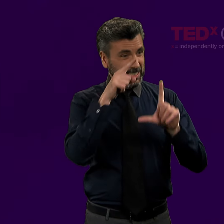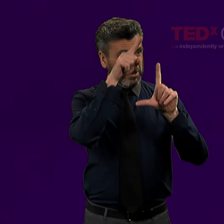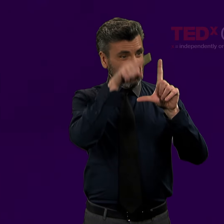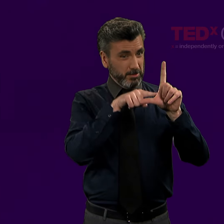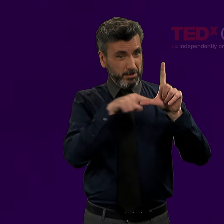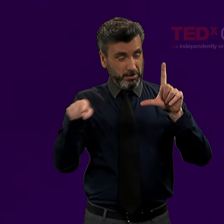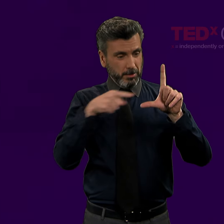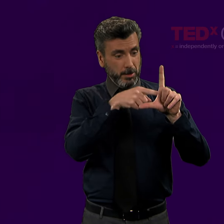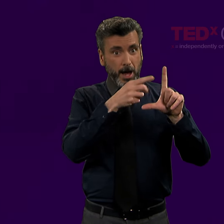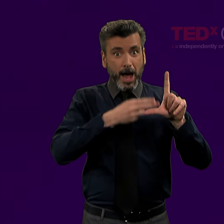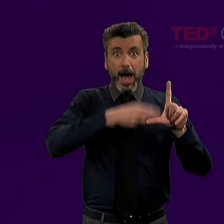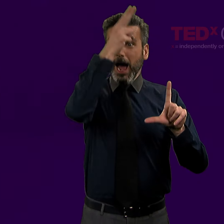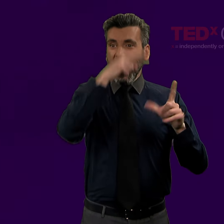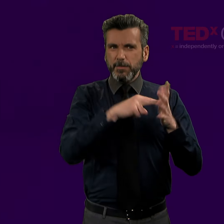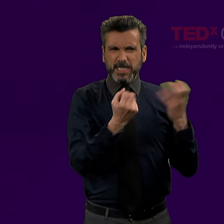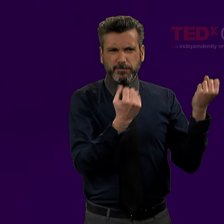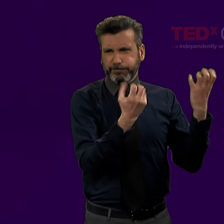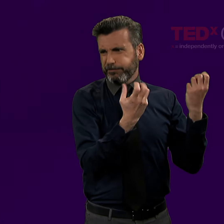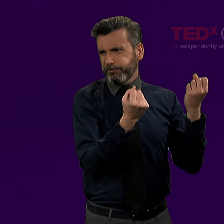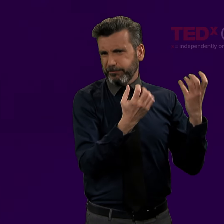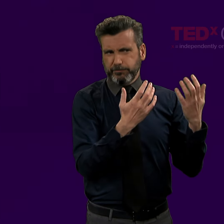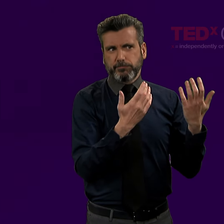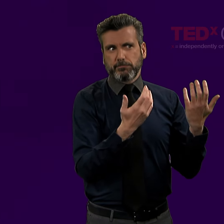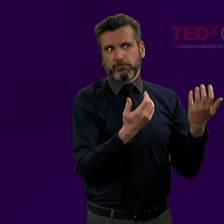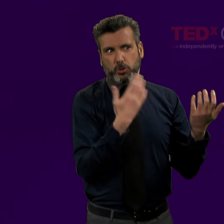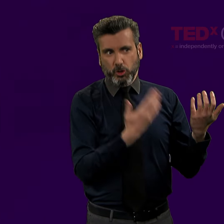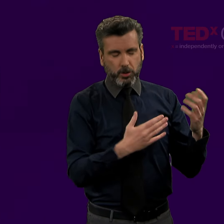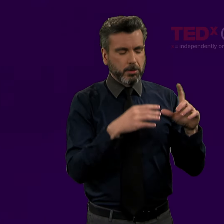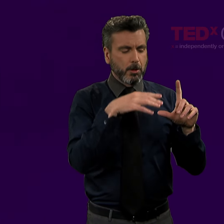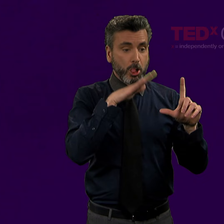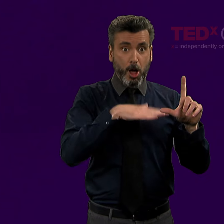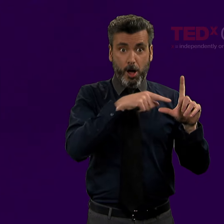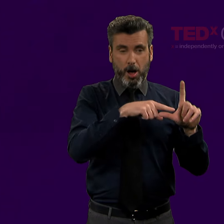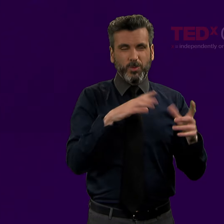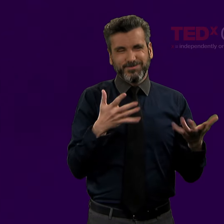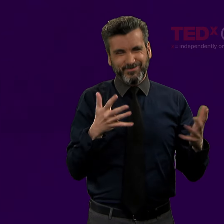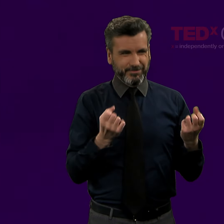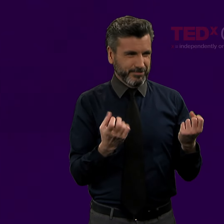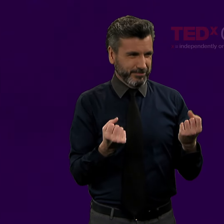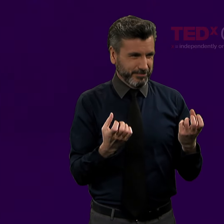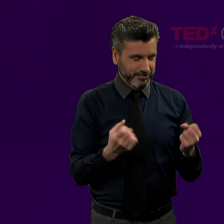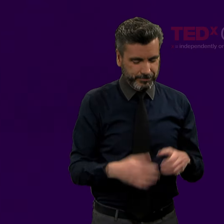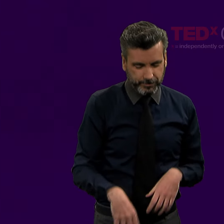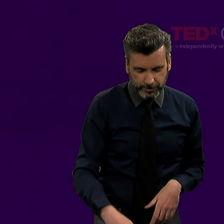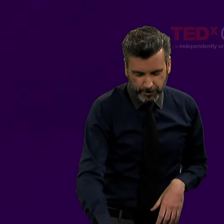And on this [scale] you can see high levels of ASL fluency and low levels of fluency.